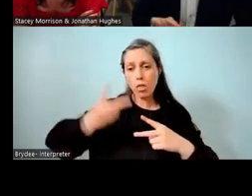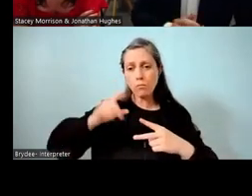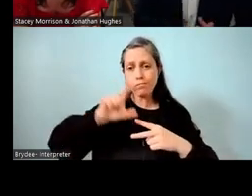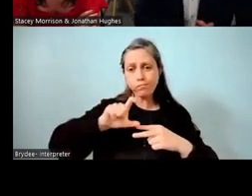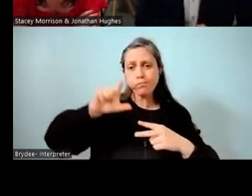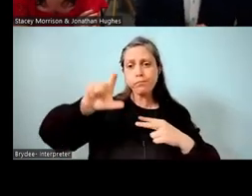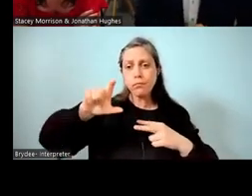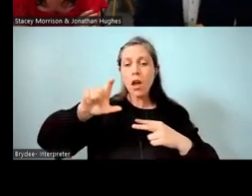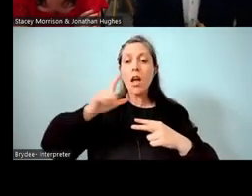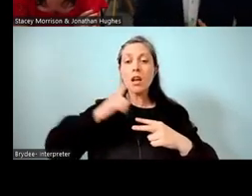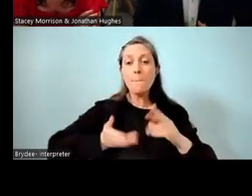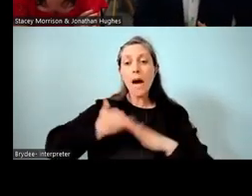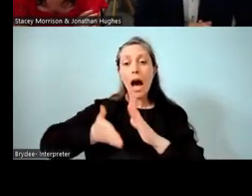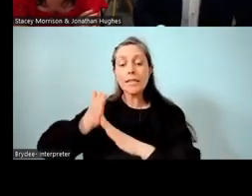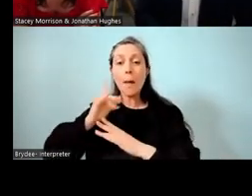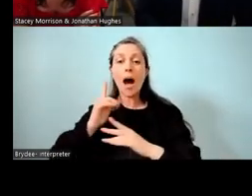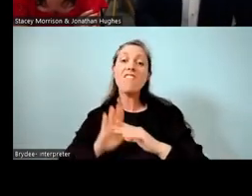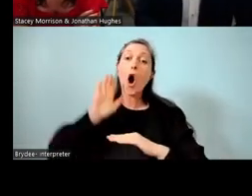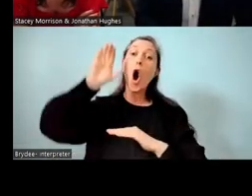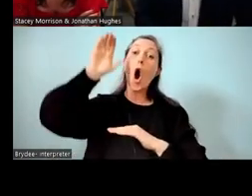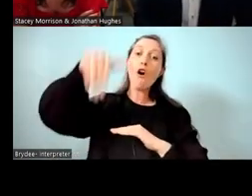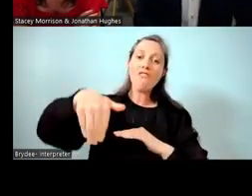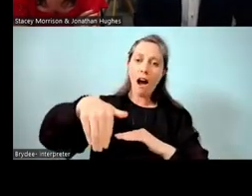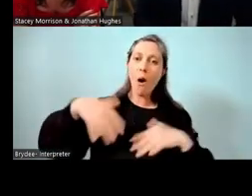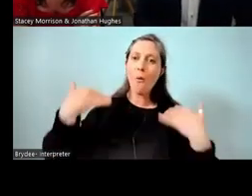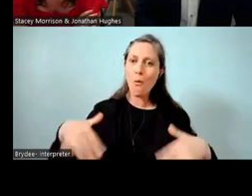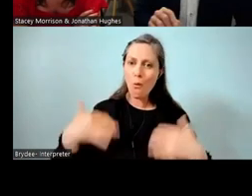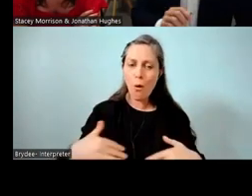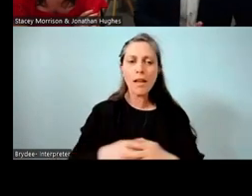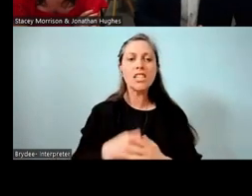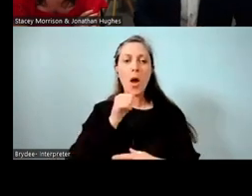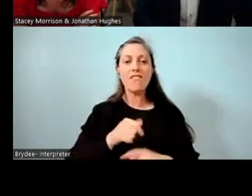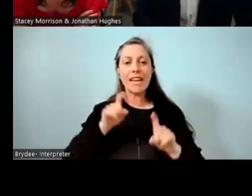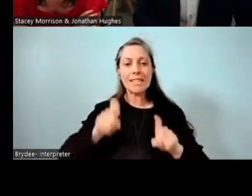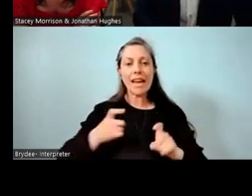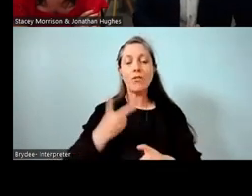But especially in our rumaki, we can see that if students spend those two years at Pasadena, they have accelerated growth.